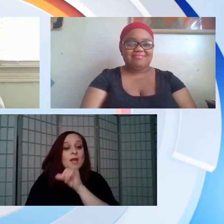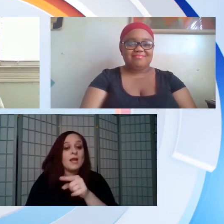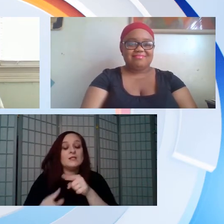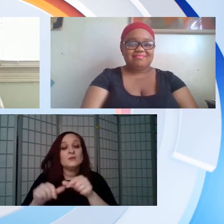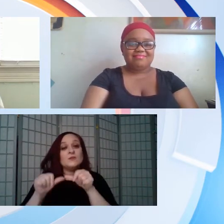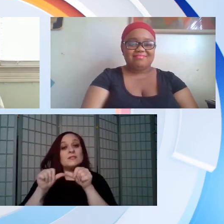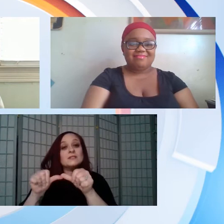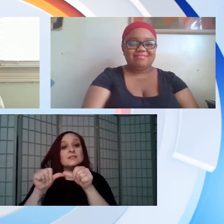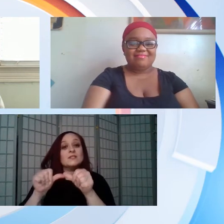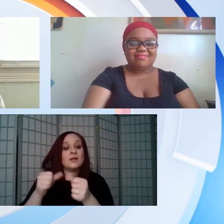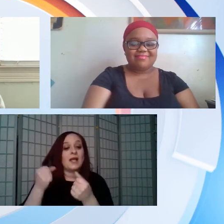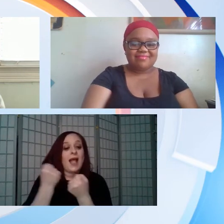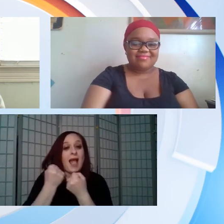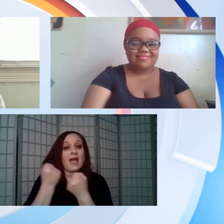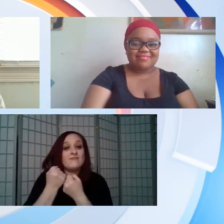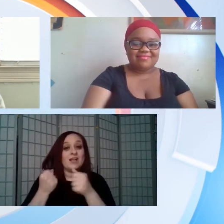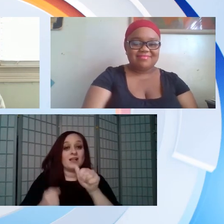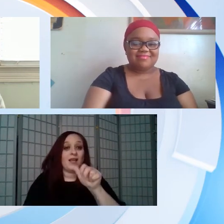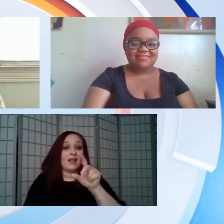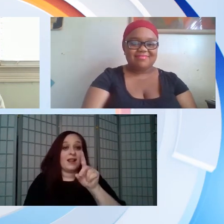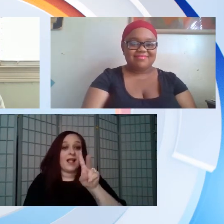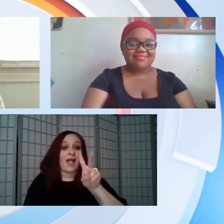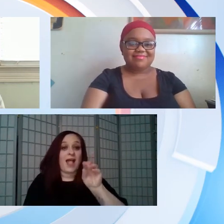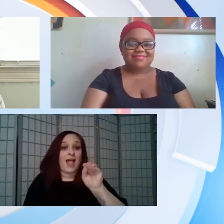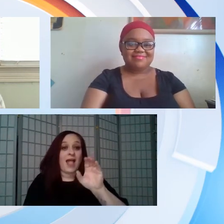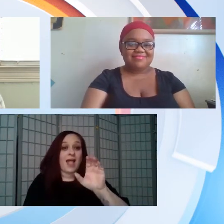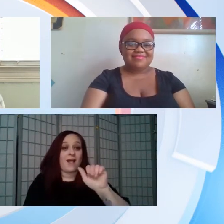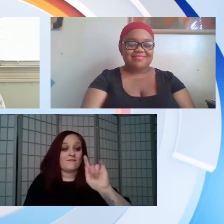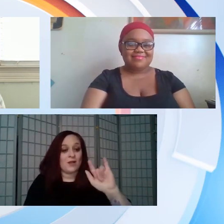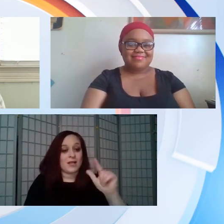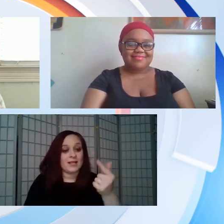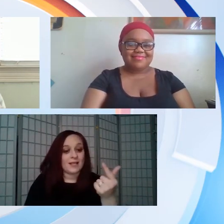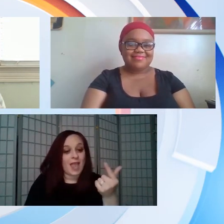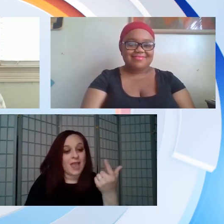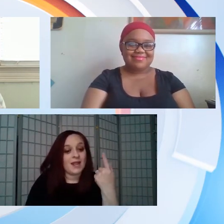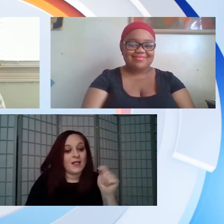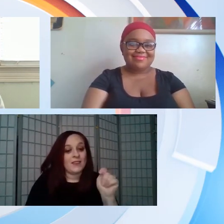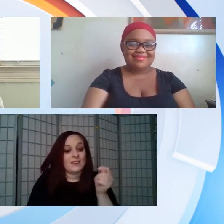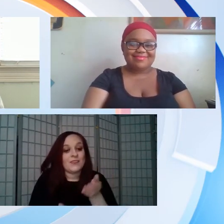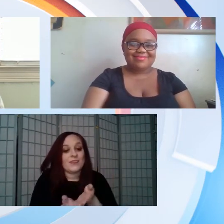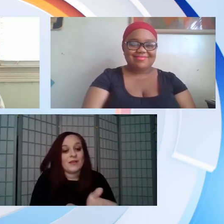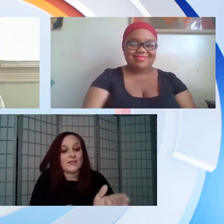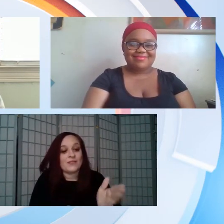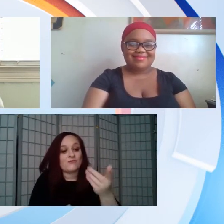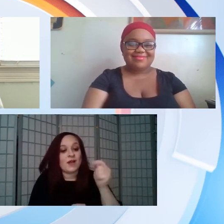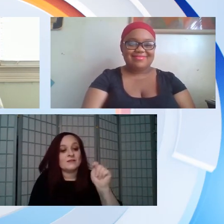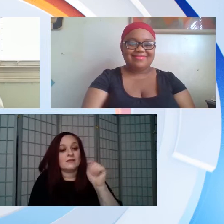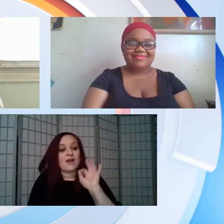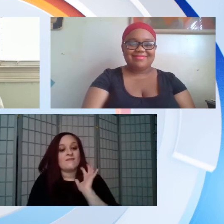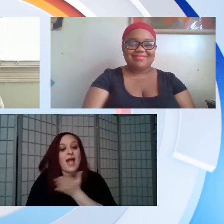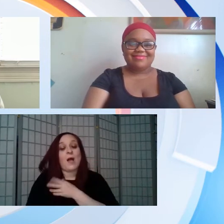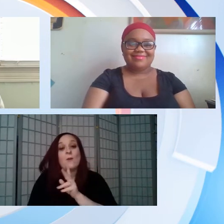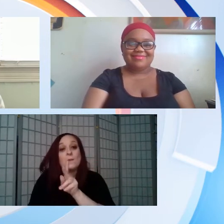yes so our goal is always to continue advocacy and advocating for the rights of the deaf and